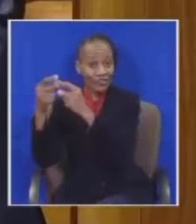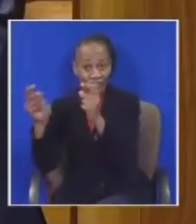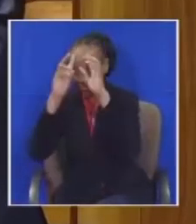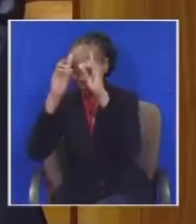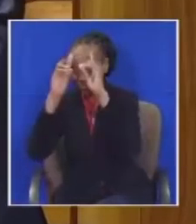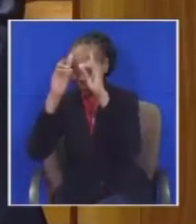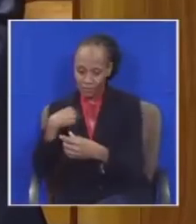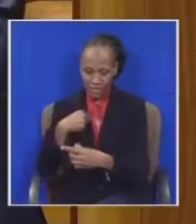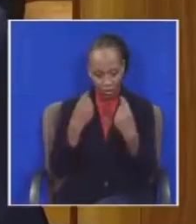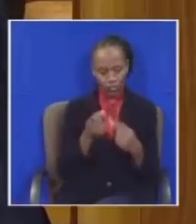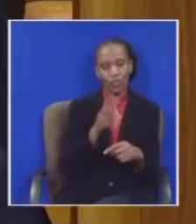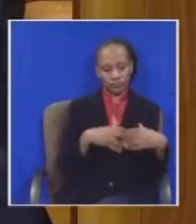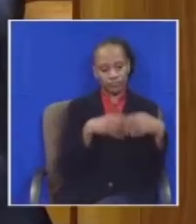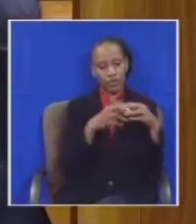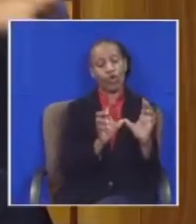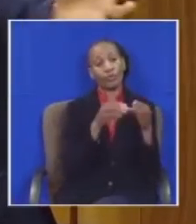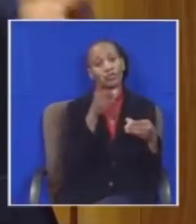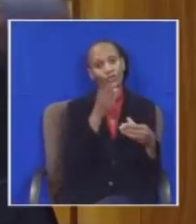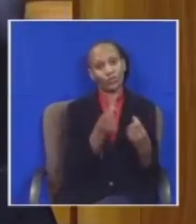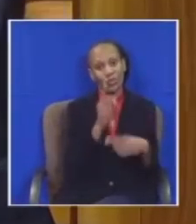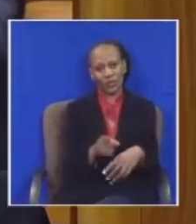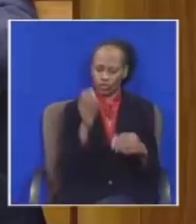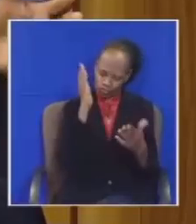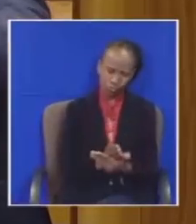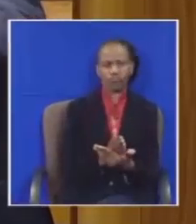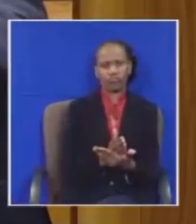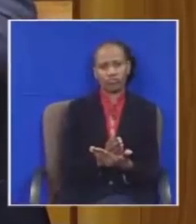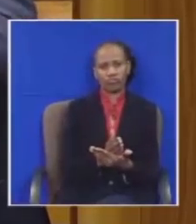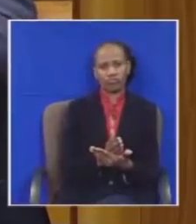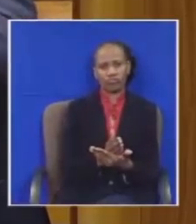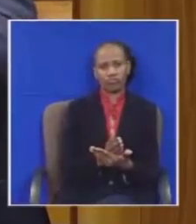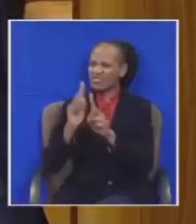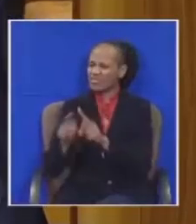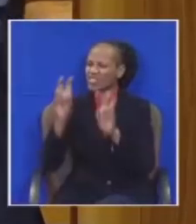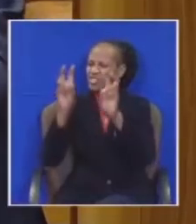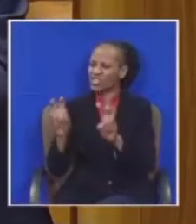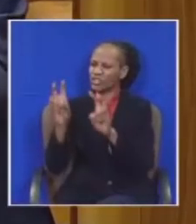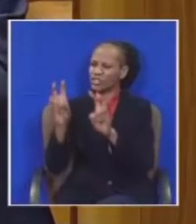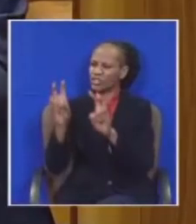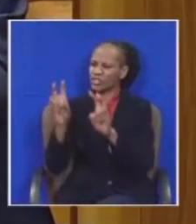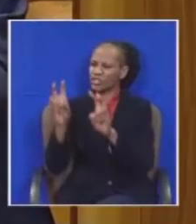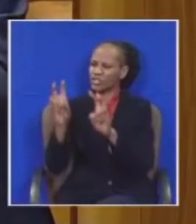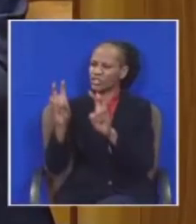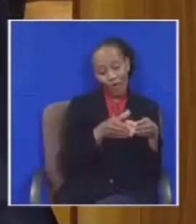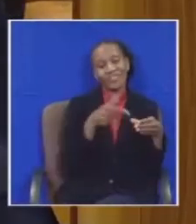There's no doubt about it all these issues that people talk about they're going to go to that commission so will prove